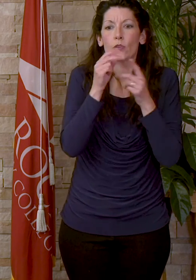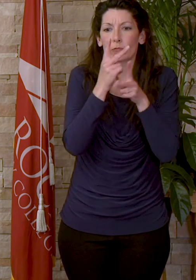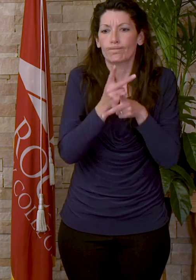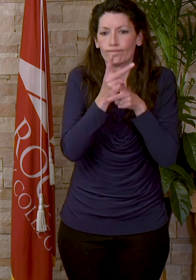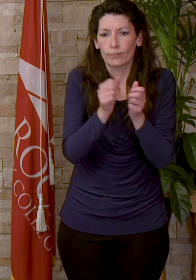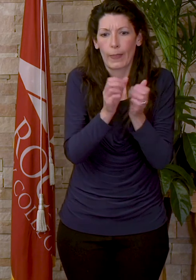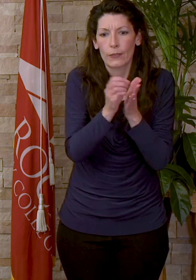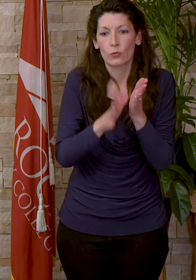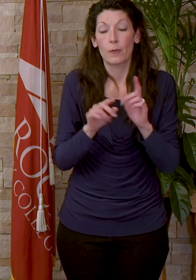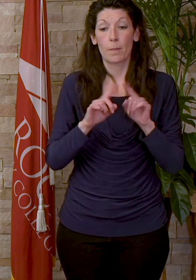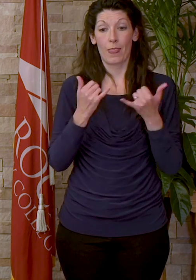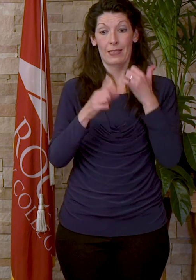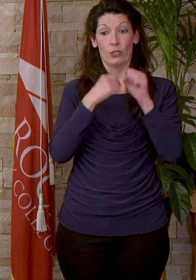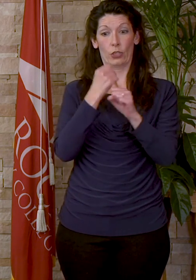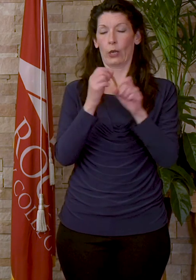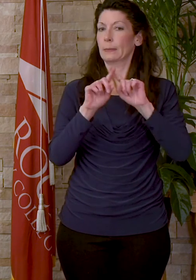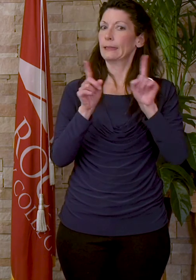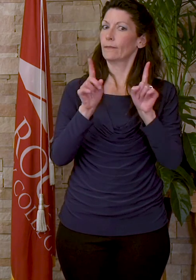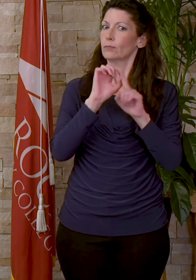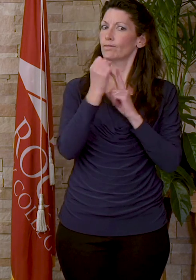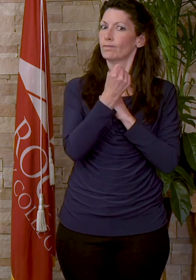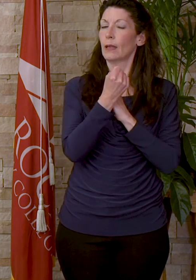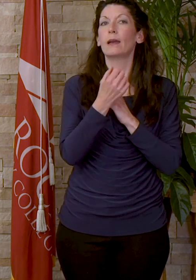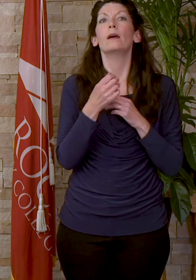This year when they were considering the outstanding faculty member, they realized